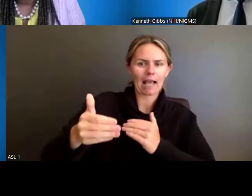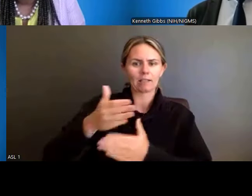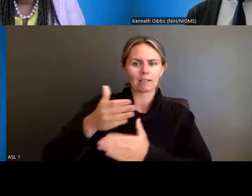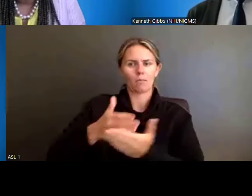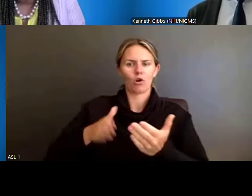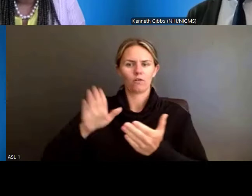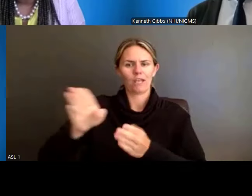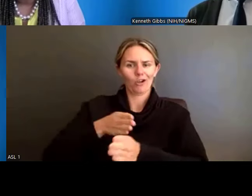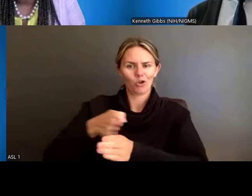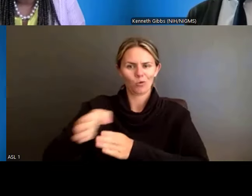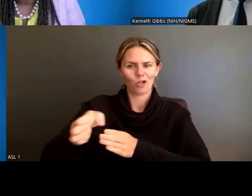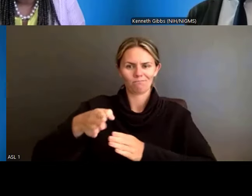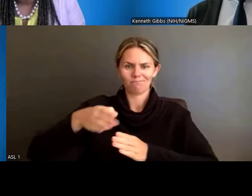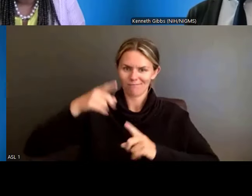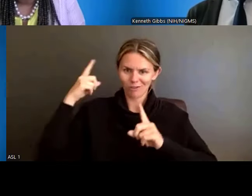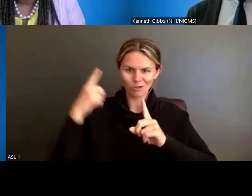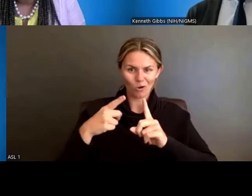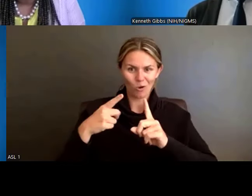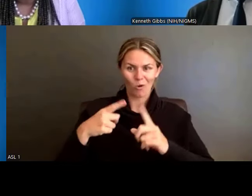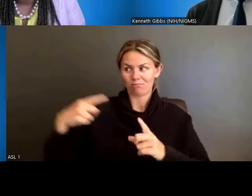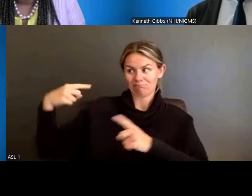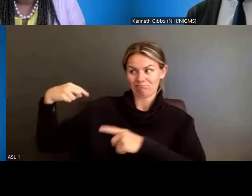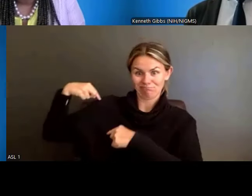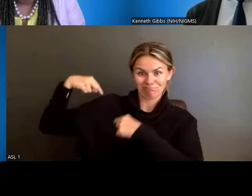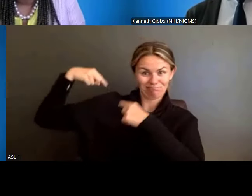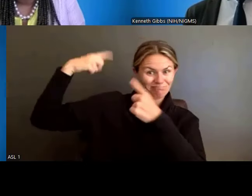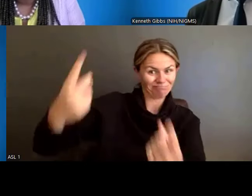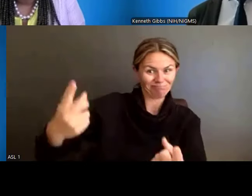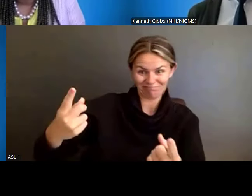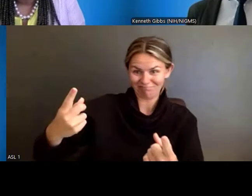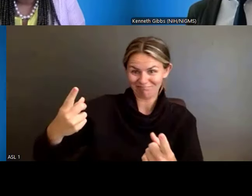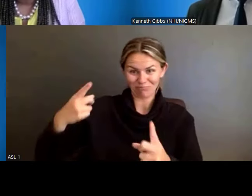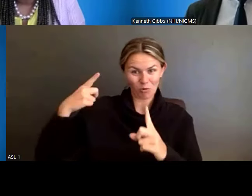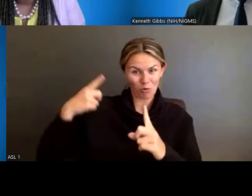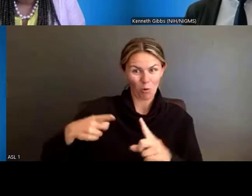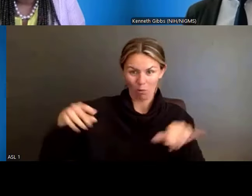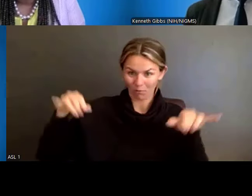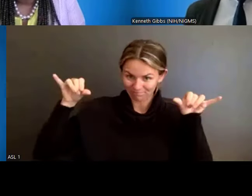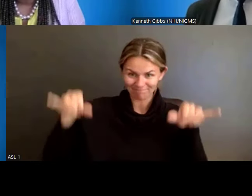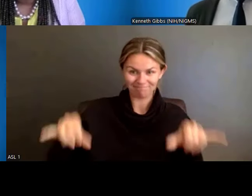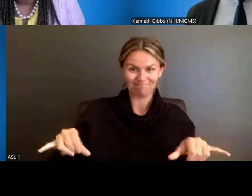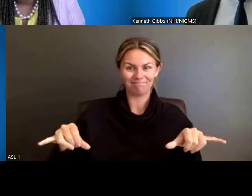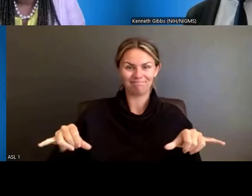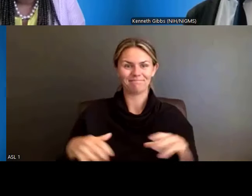That is what it was yesterday, that is what it is today. That is what it will be tomorrow.